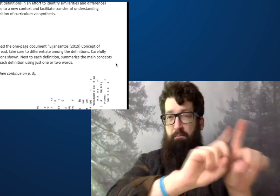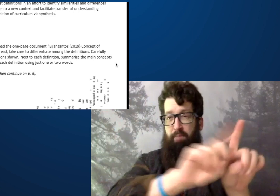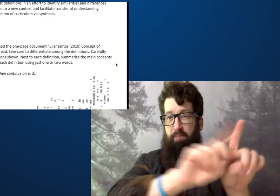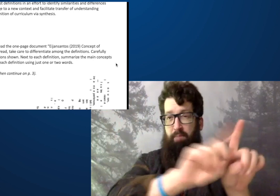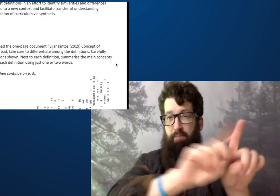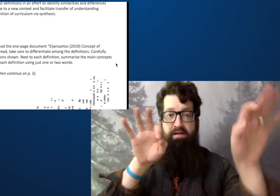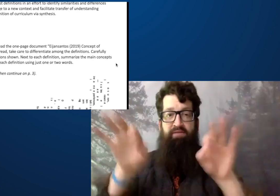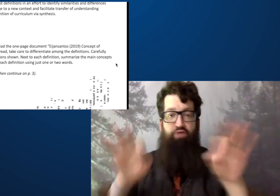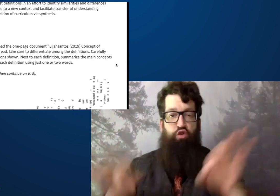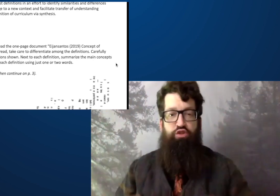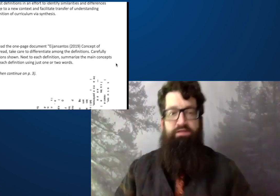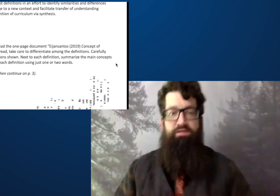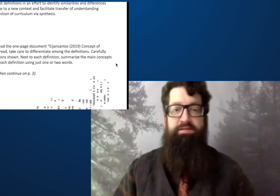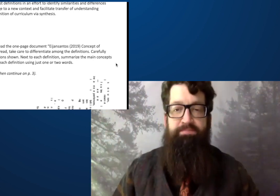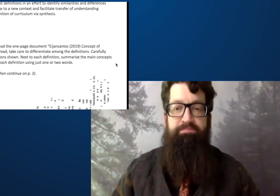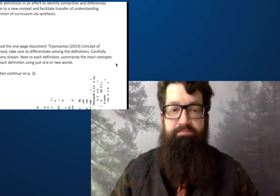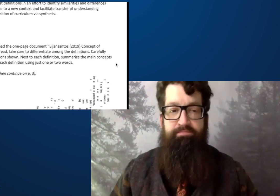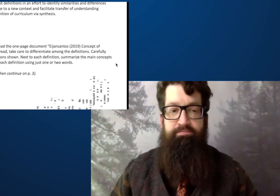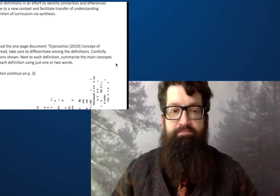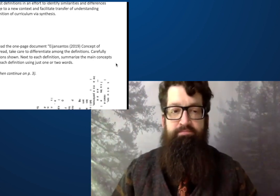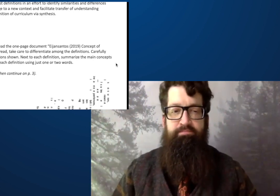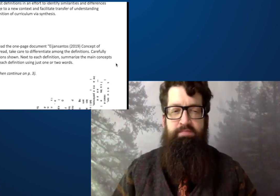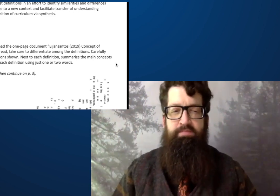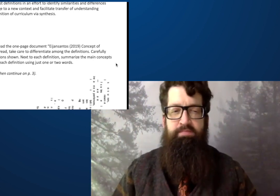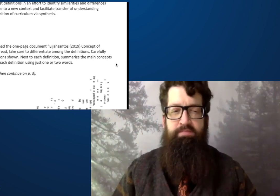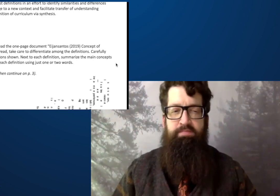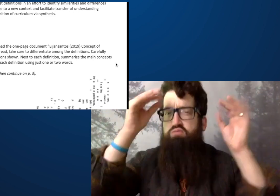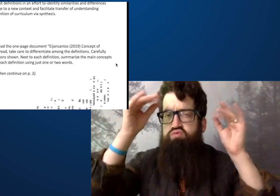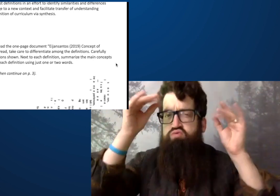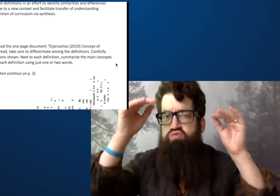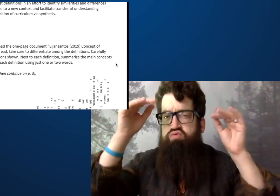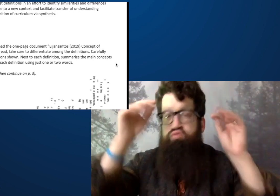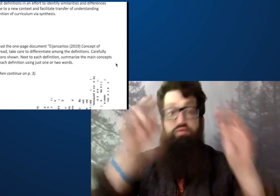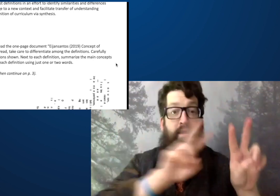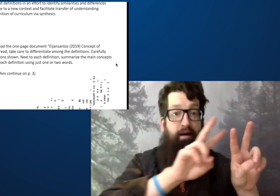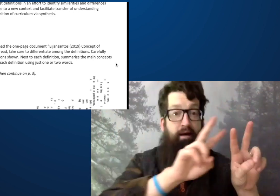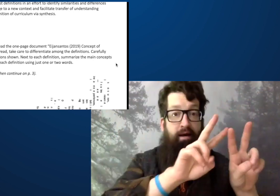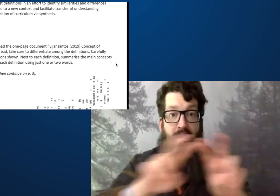there are nine different definitions that you should look at.